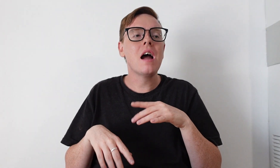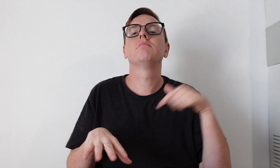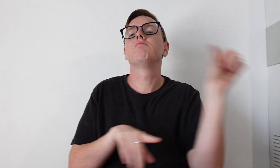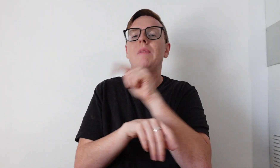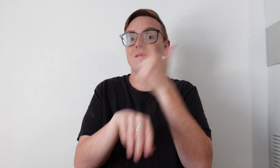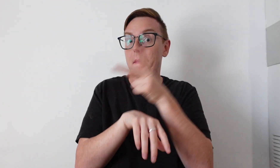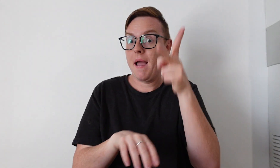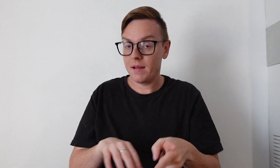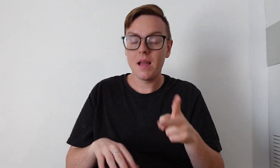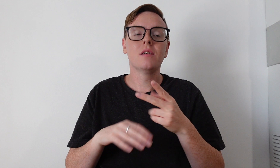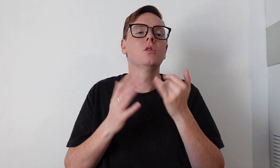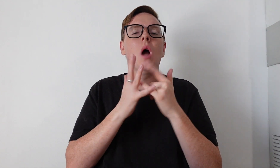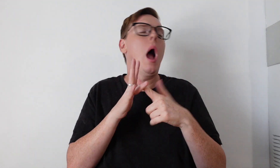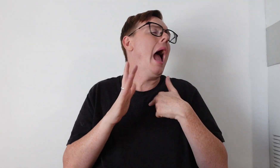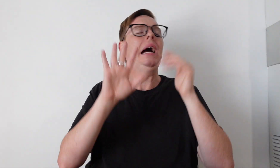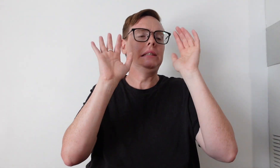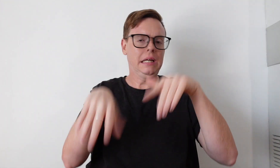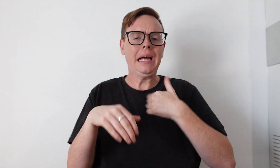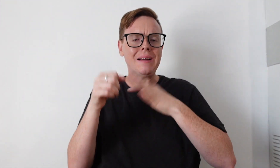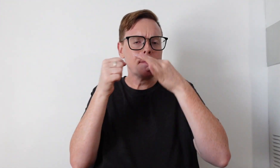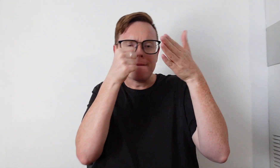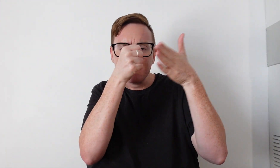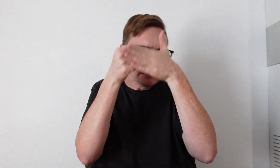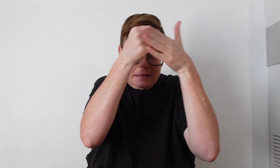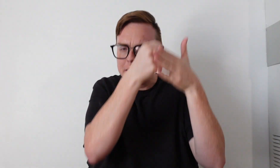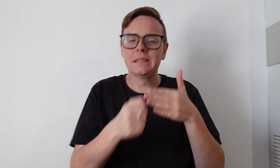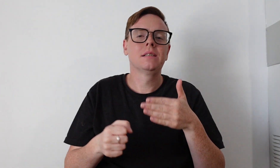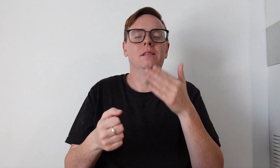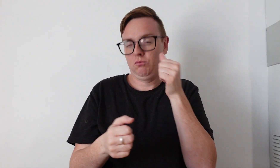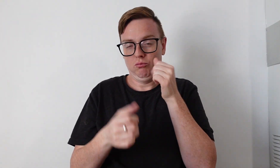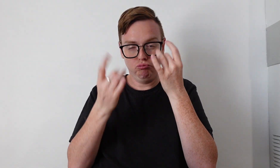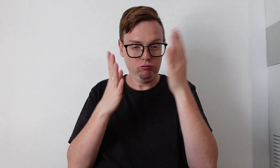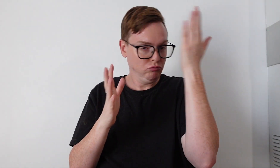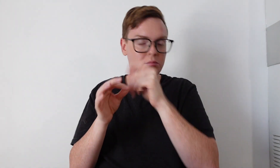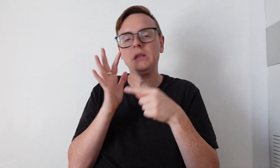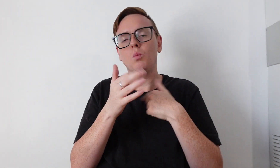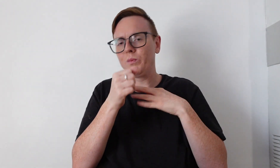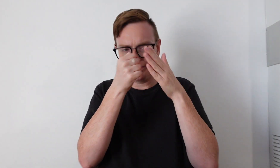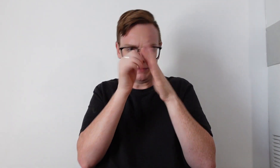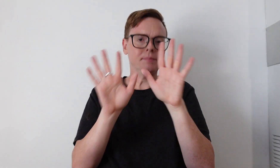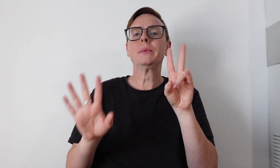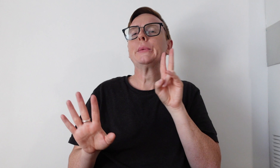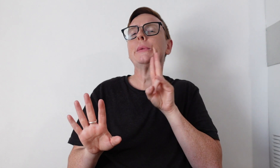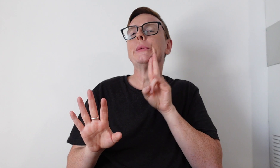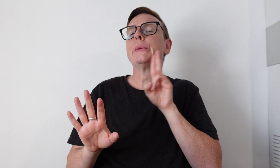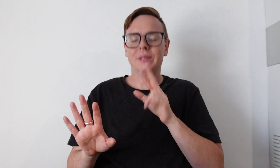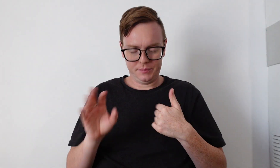I had filming again in that afternoon, I need a bit fixing I know my hair is already straightened but I just want it to be neatly.